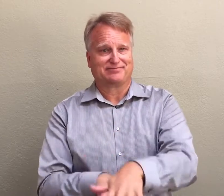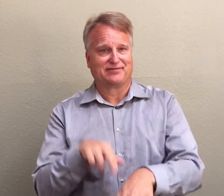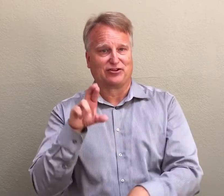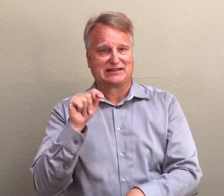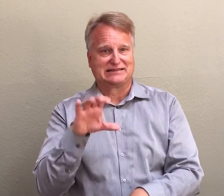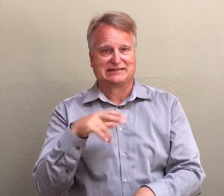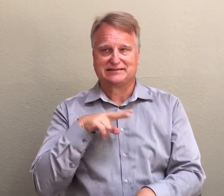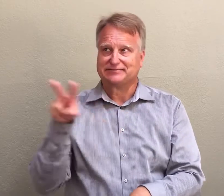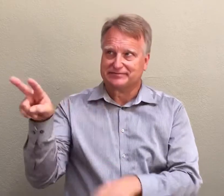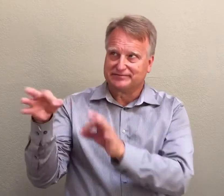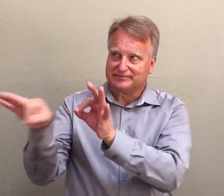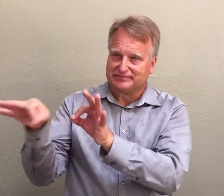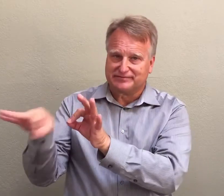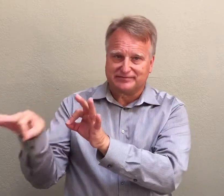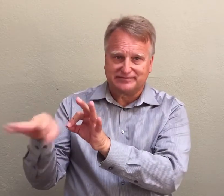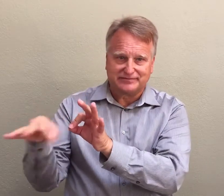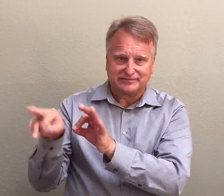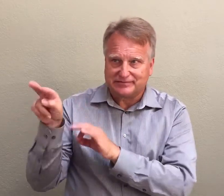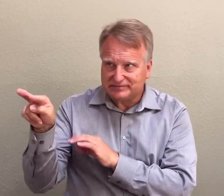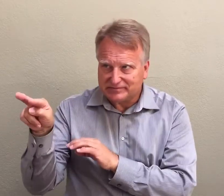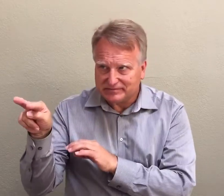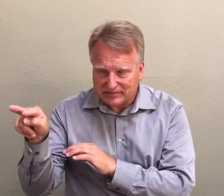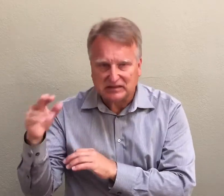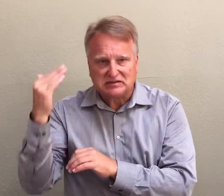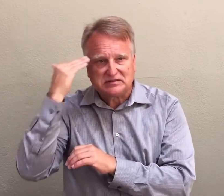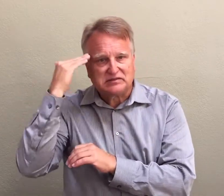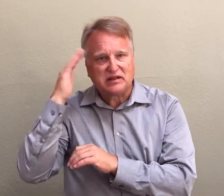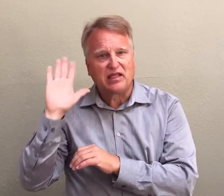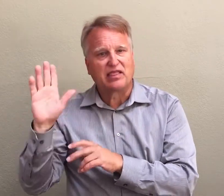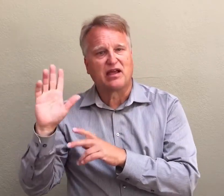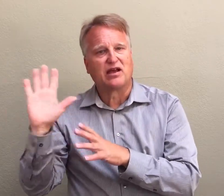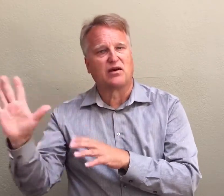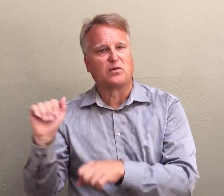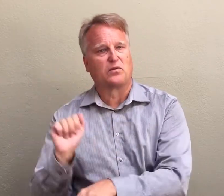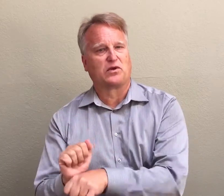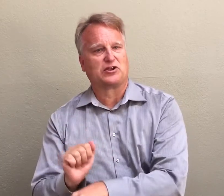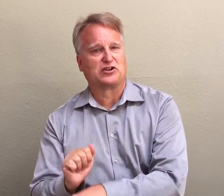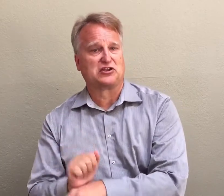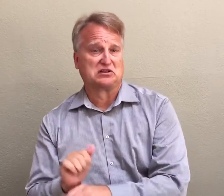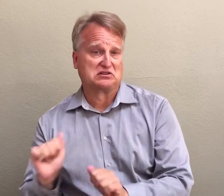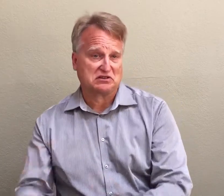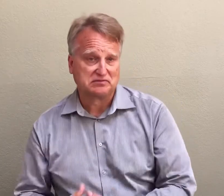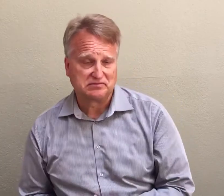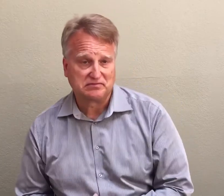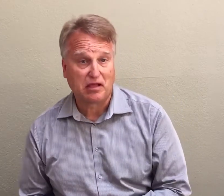By reading the captions onscreen, I am in a better position to evaluate the interpreter’s work.